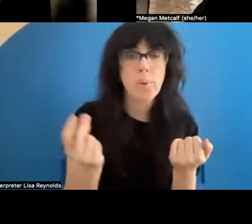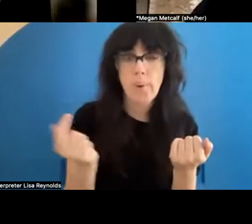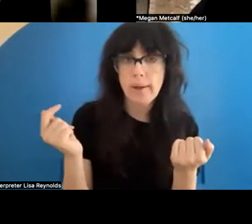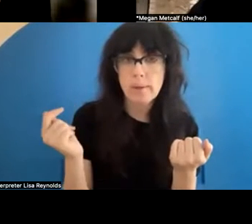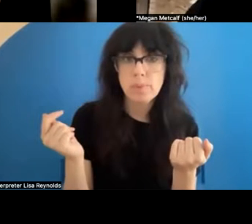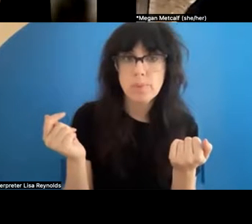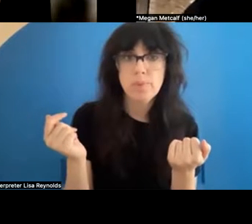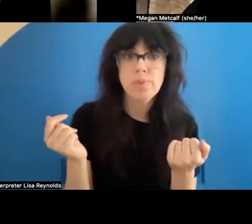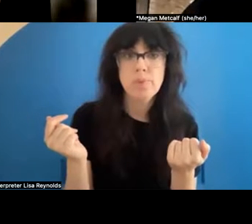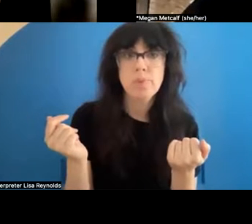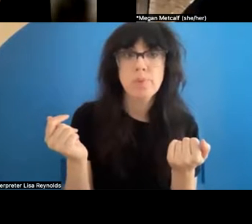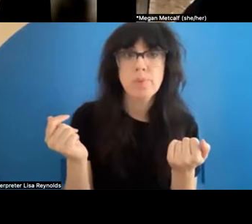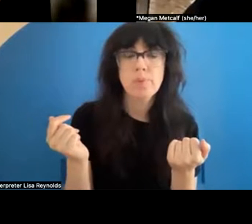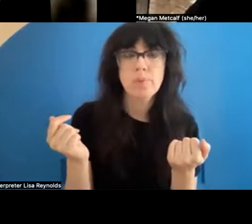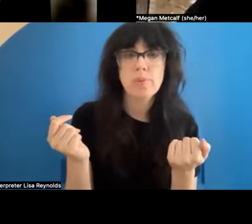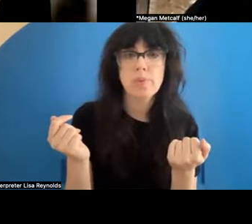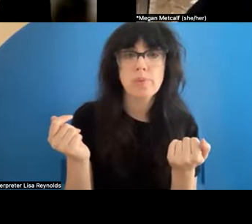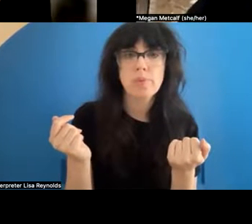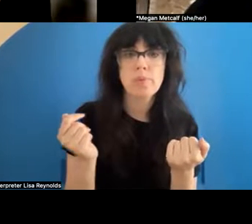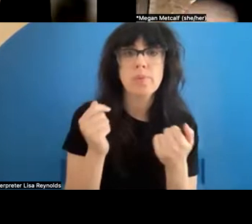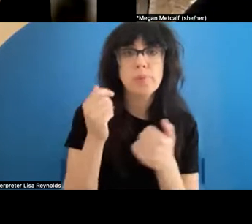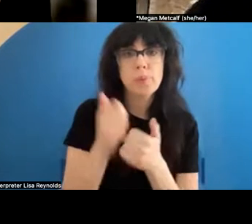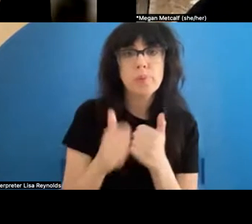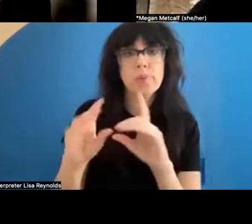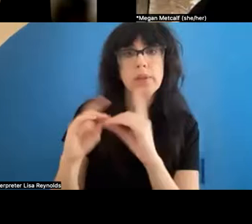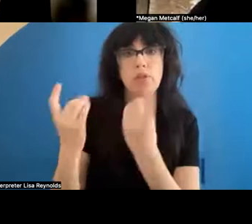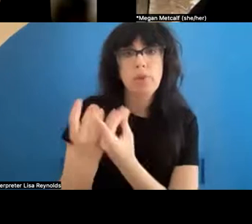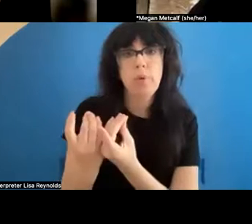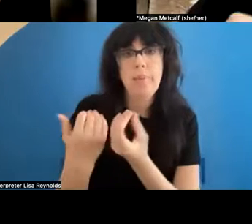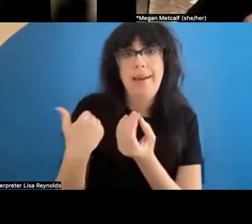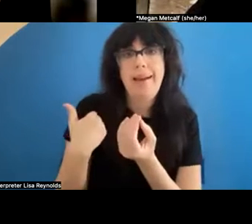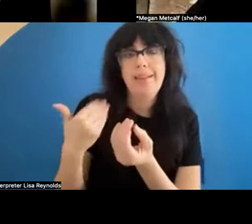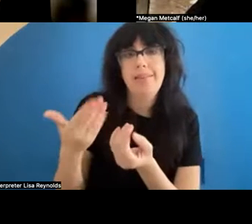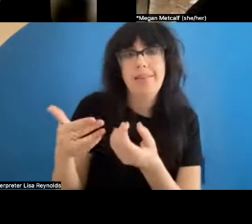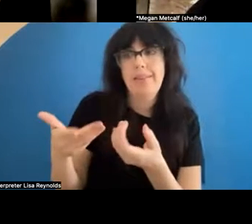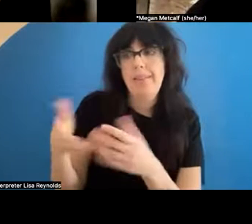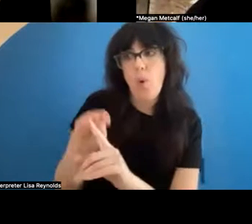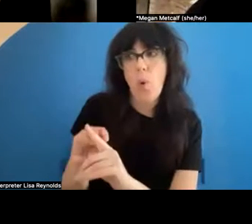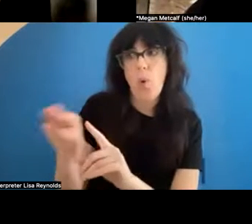department operates with its own acquisition budget. And so they